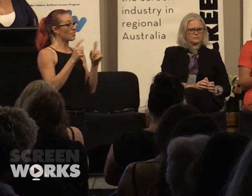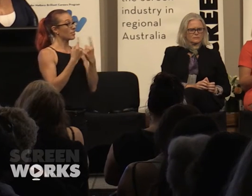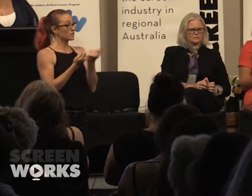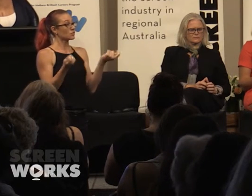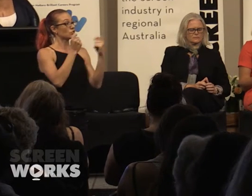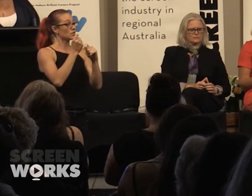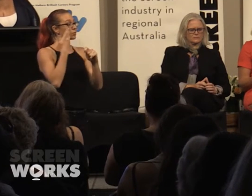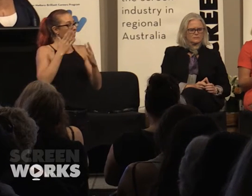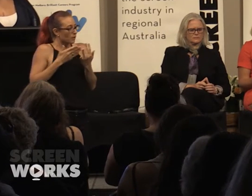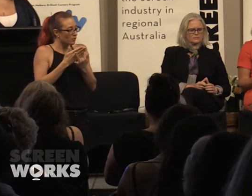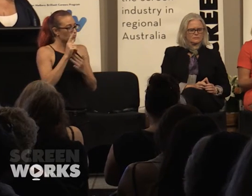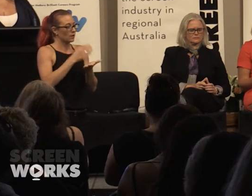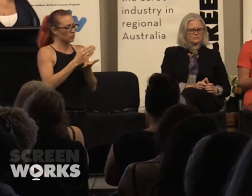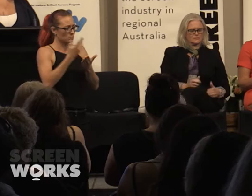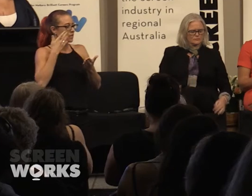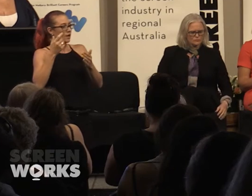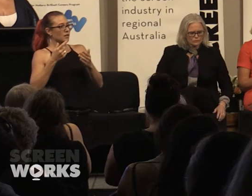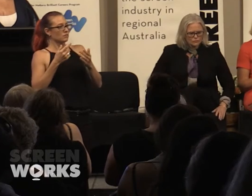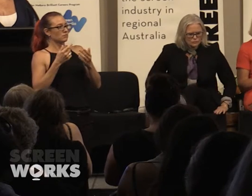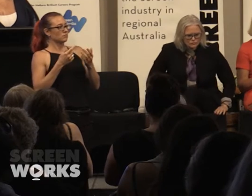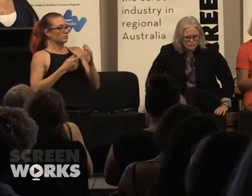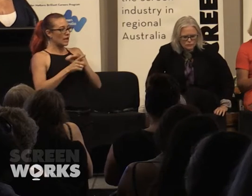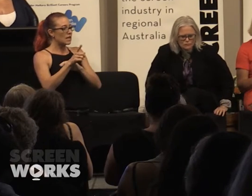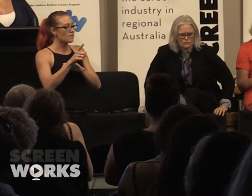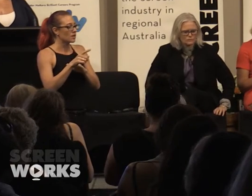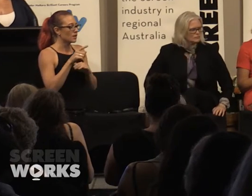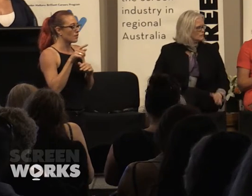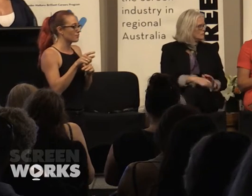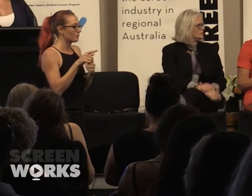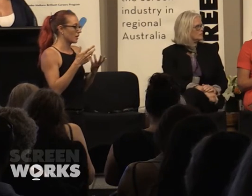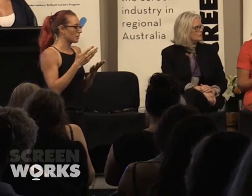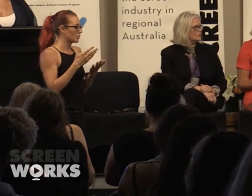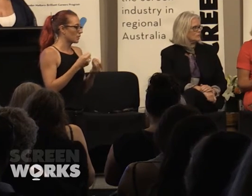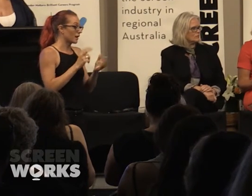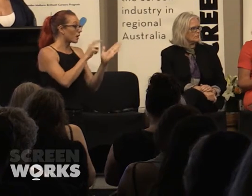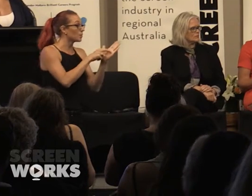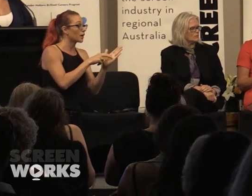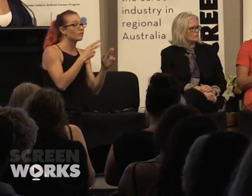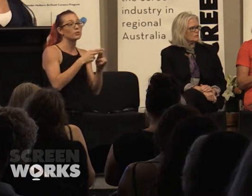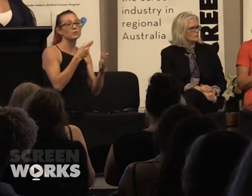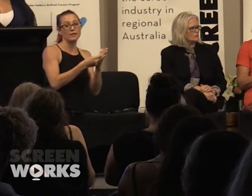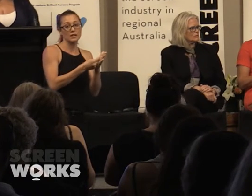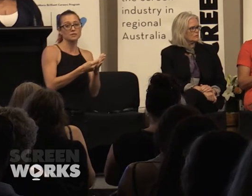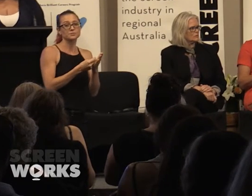they're going through those courses, coming out of those courses and then certainly in terms of applying for funding and so there's a lot of things